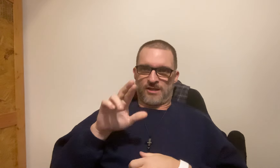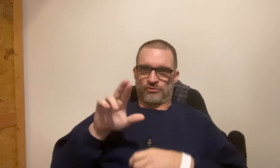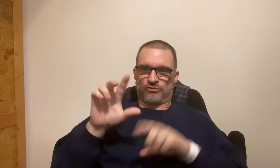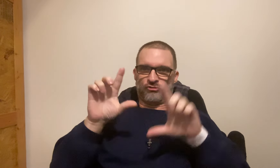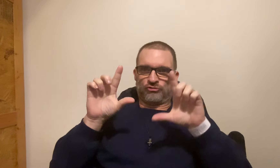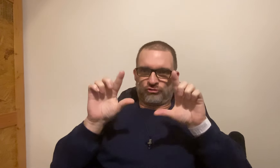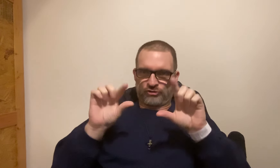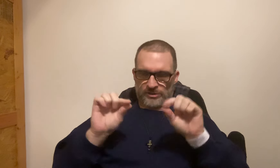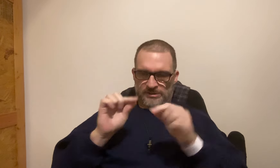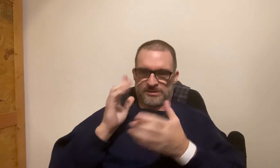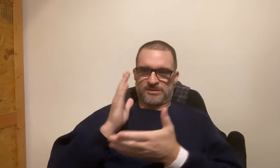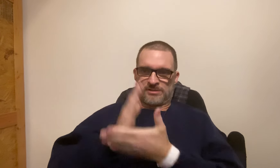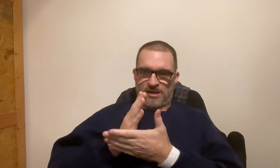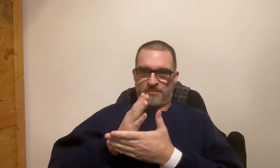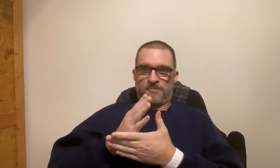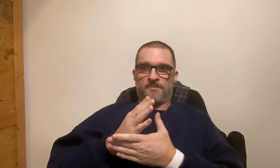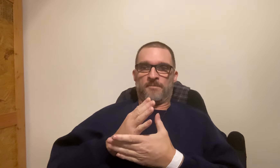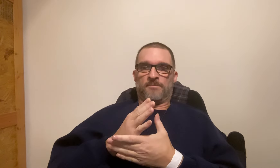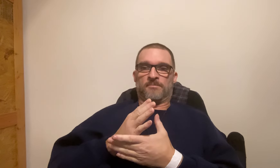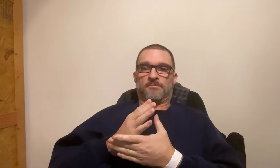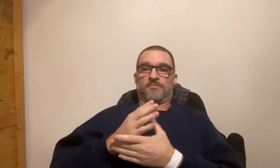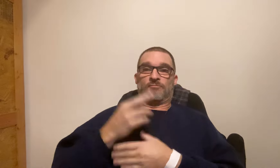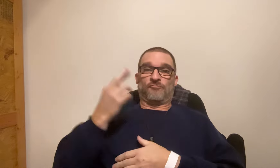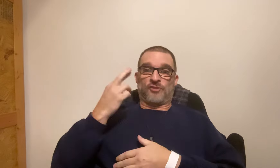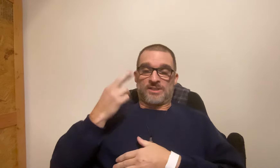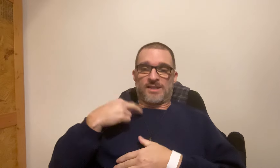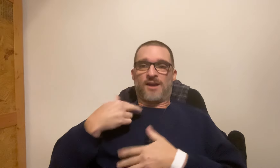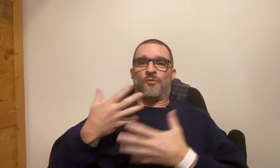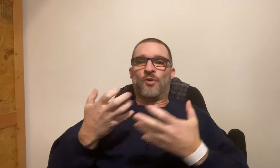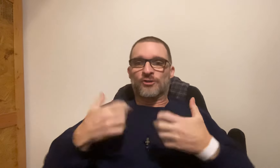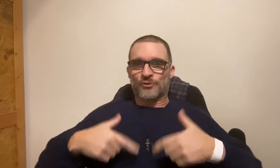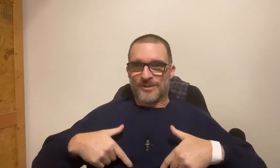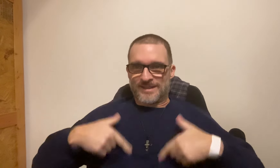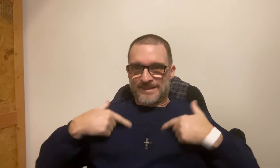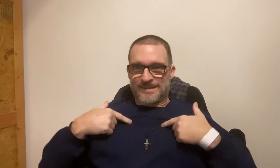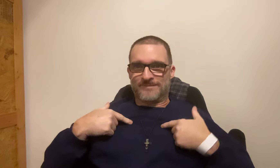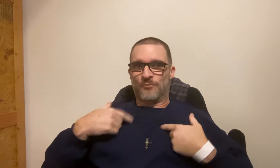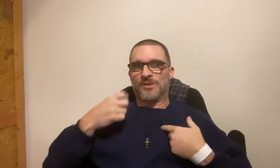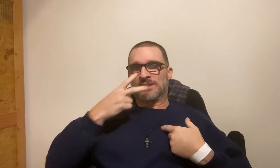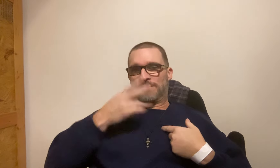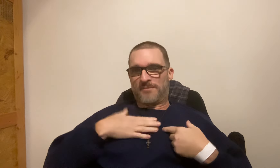I want cancer to shrink and stop. The reason is that I WANT TO LIVE